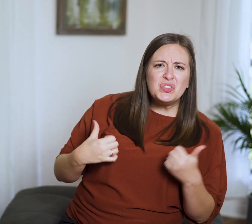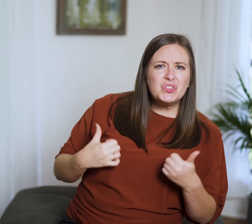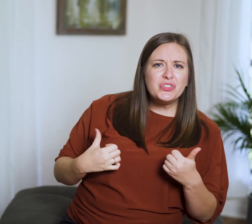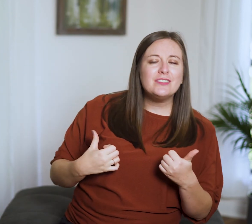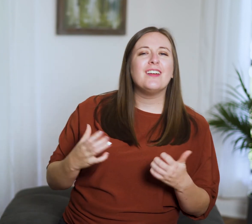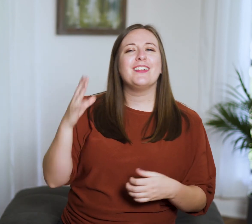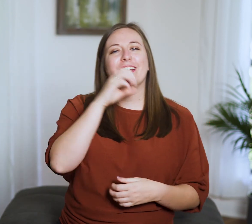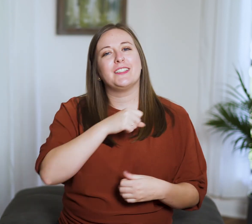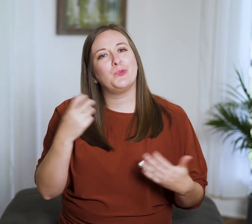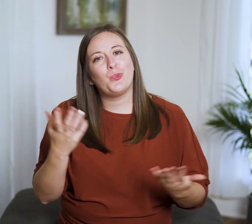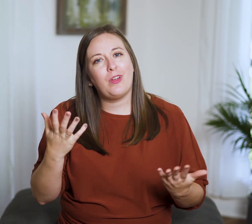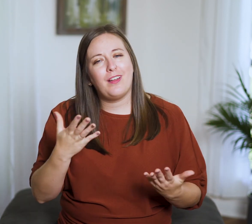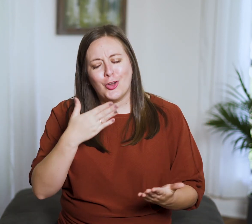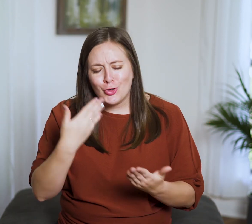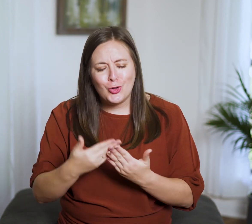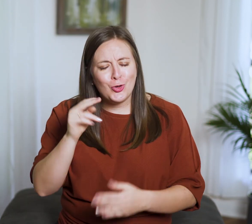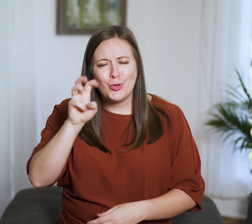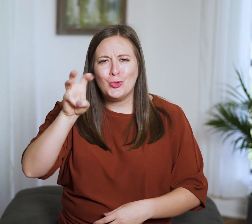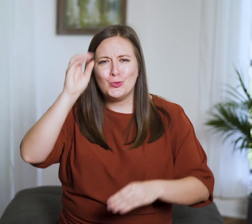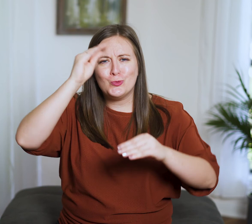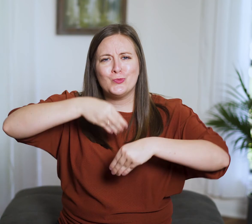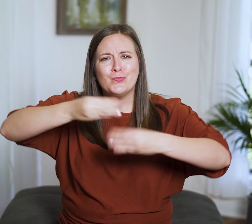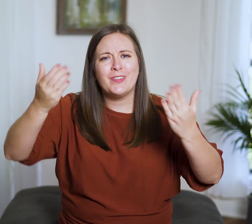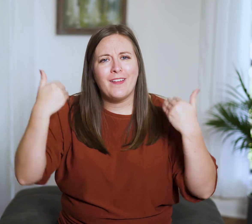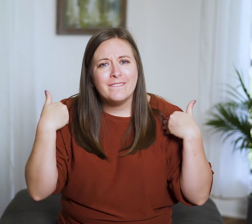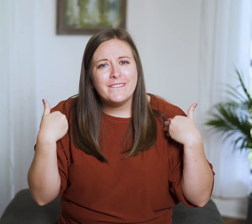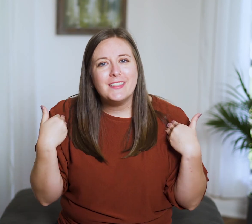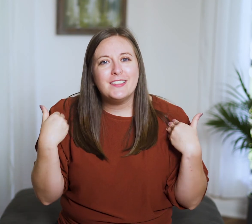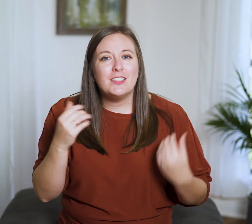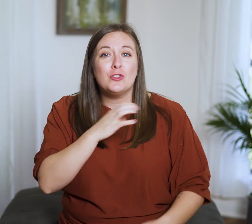The good news is: